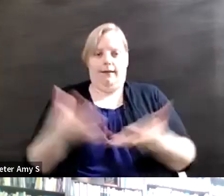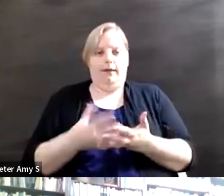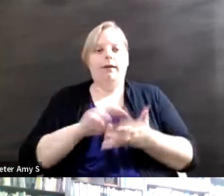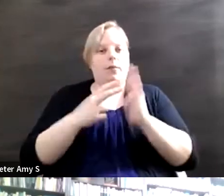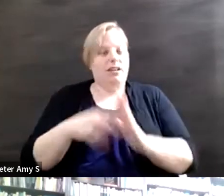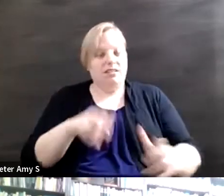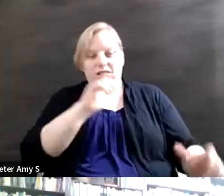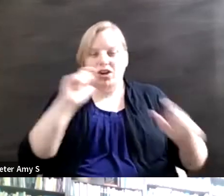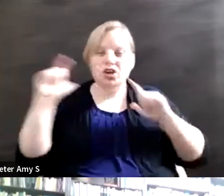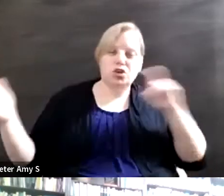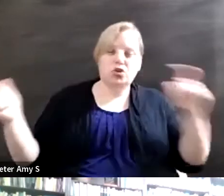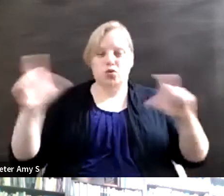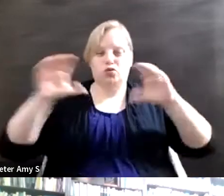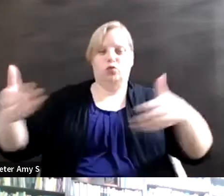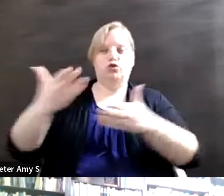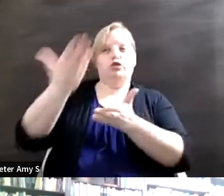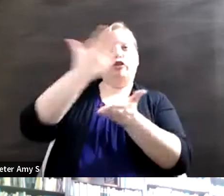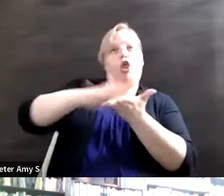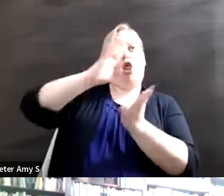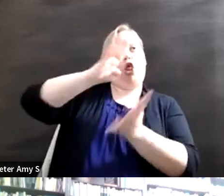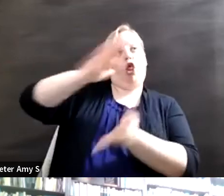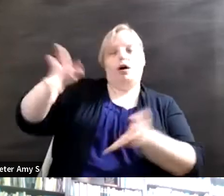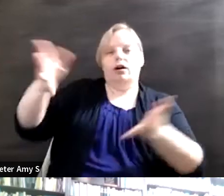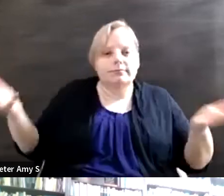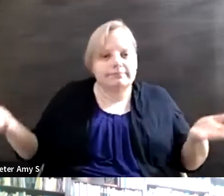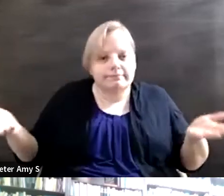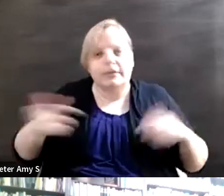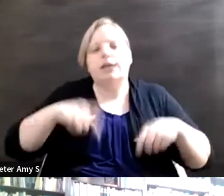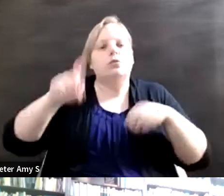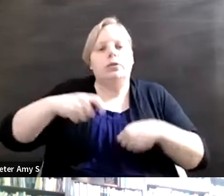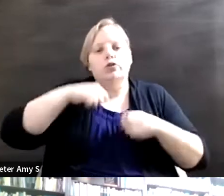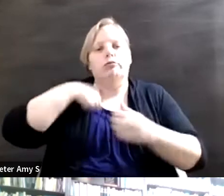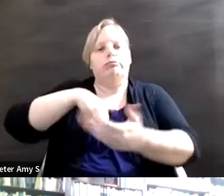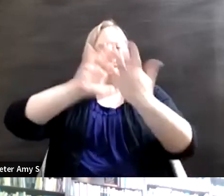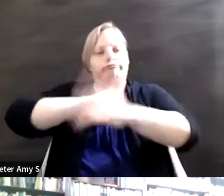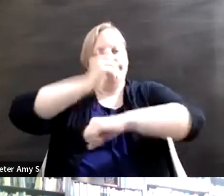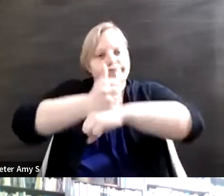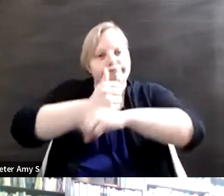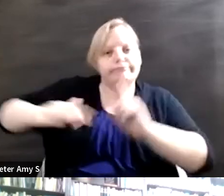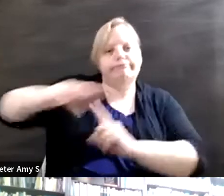leave on the side and so we need to kind of create that environment where allyship is